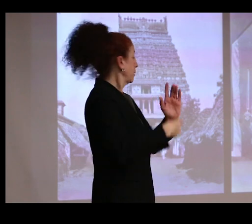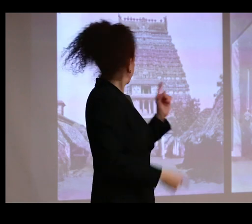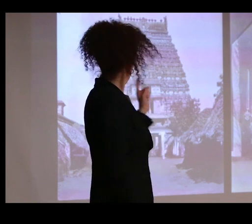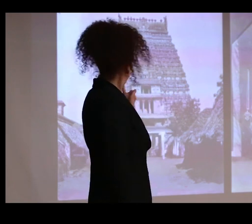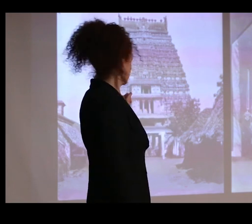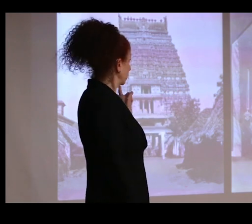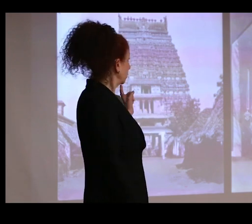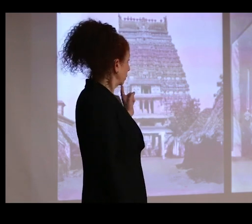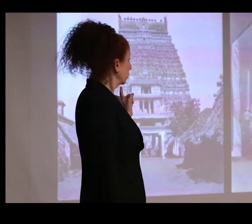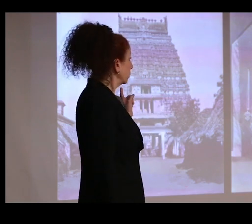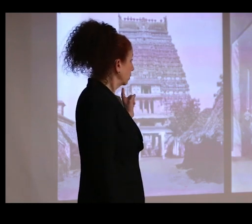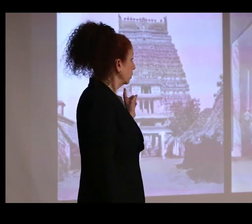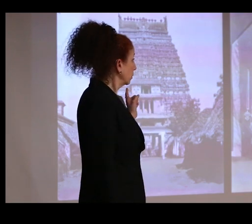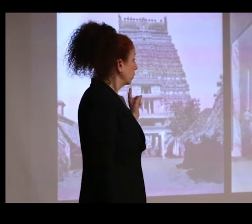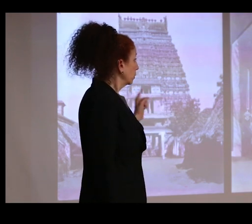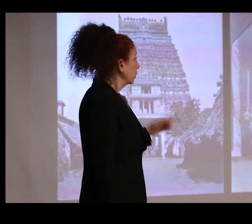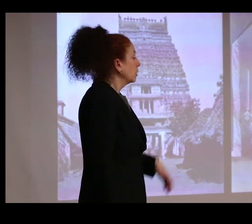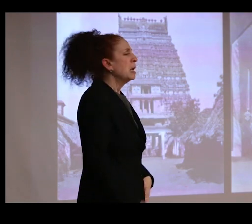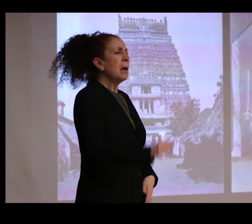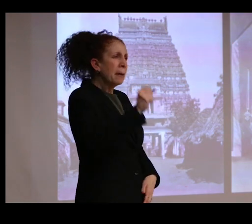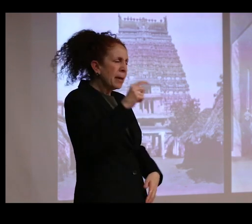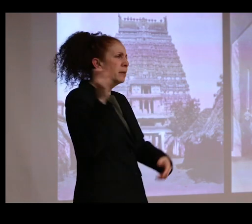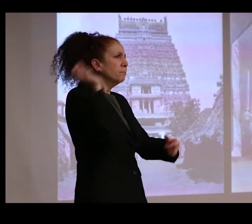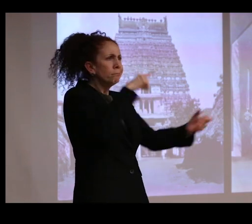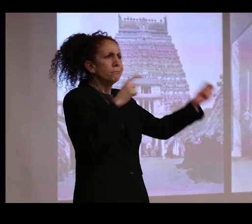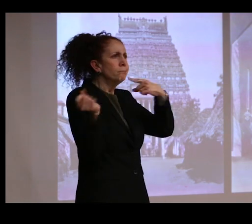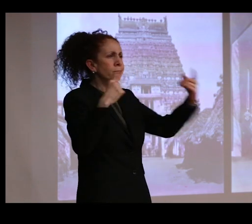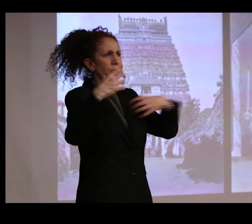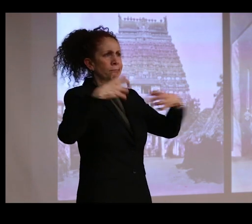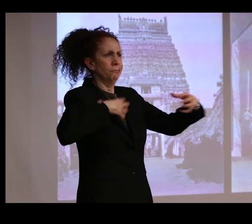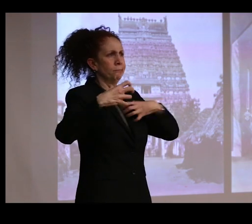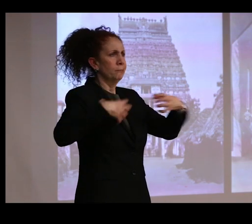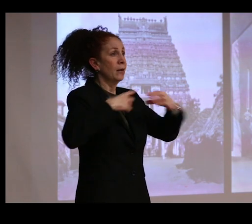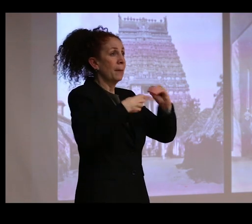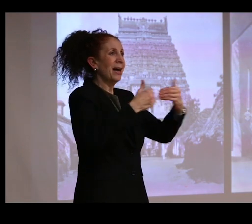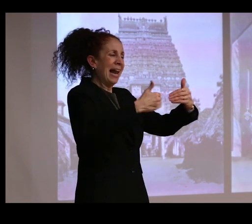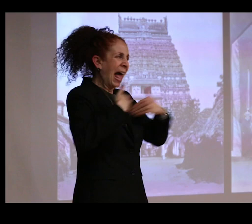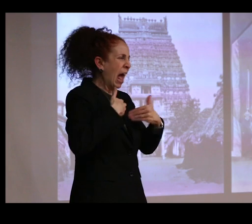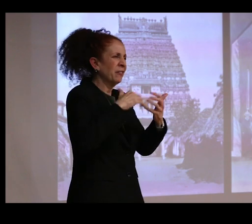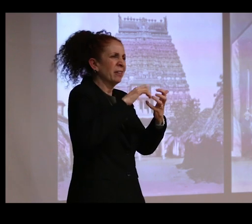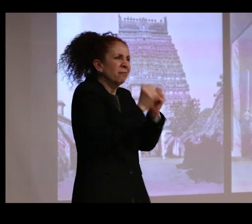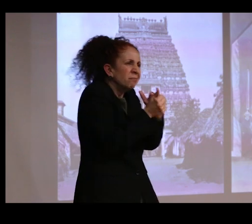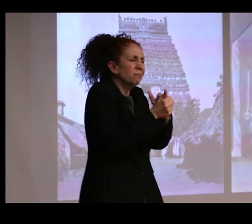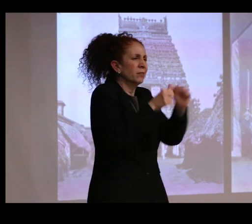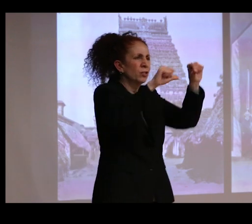Following a series of testy exchanges about the acquisition of mutilated and unserviceable bronzes from the temple